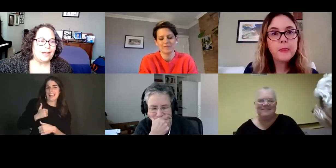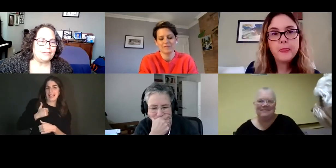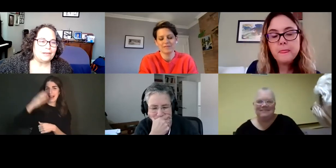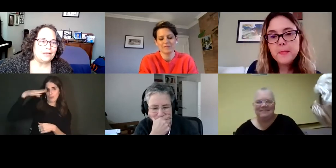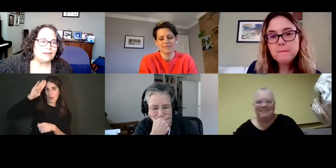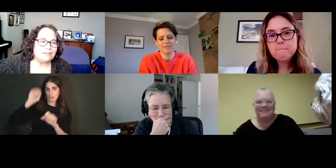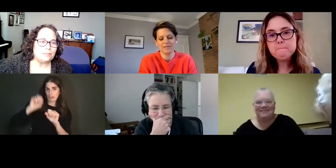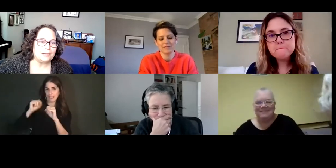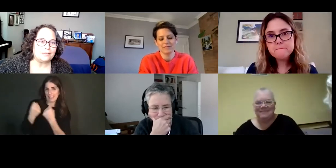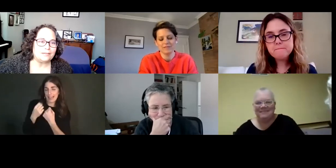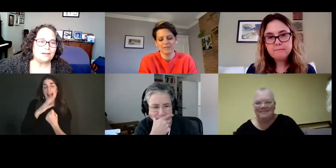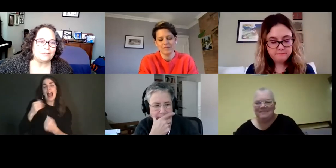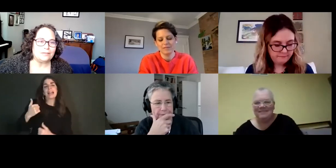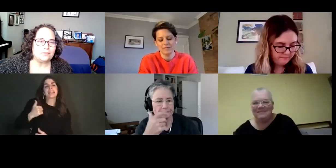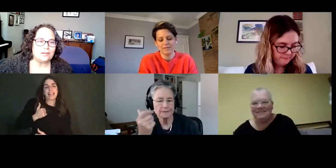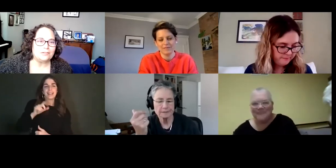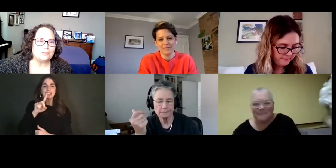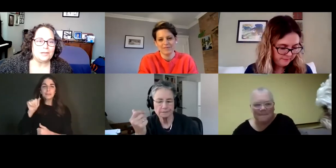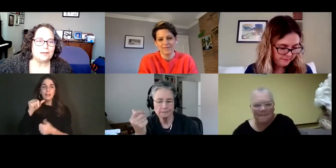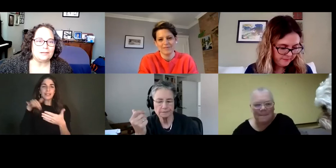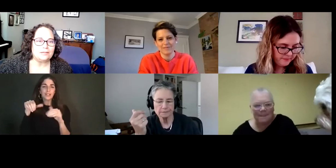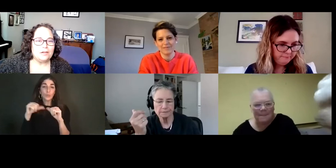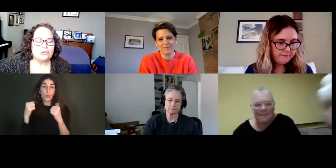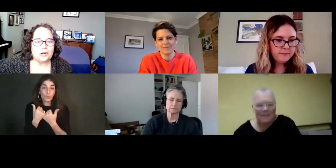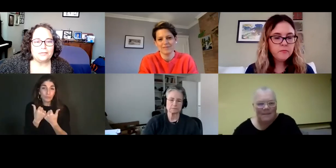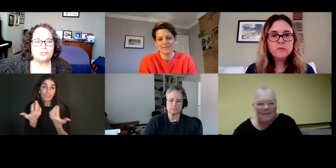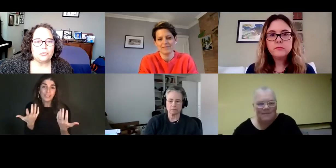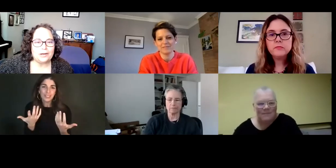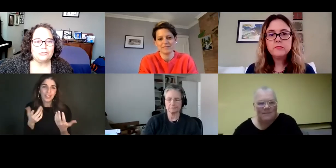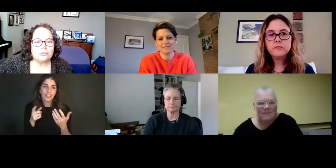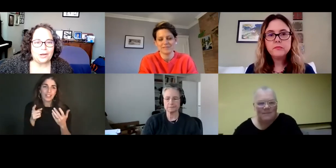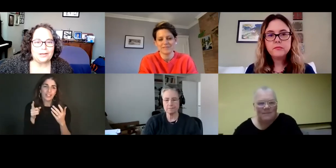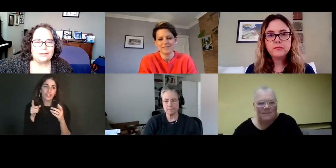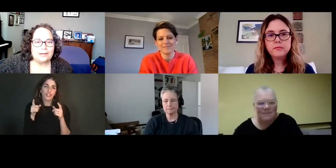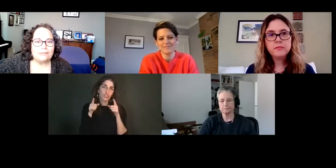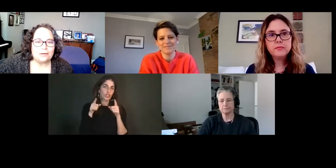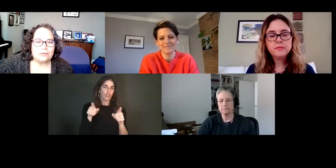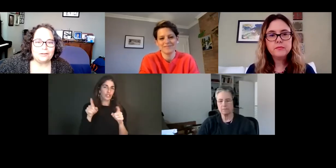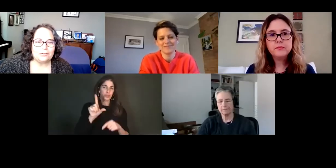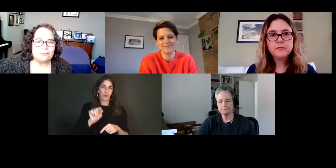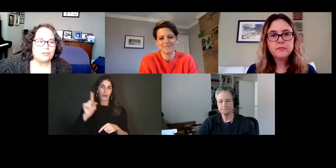and the Canadian Disability Studies Association Meetings during the 2020 Federation for the